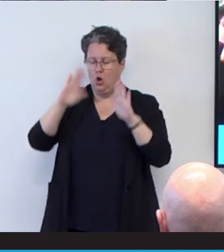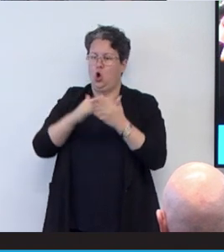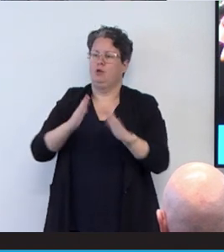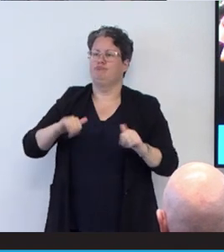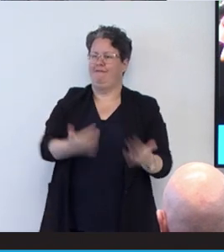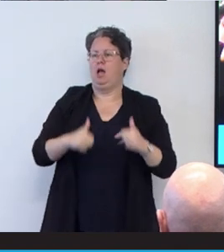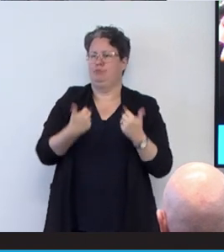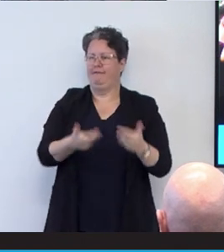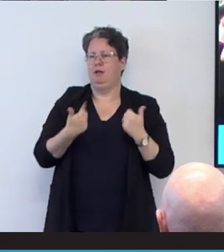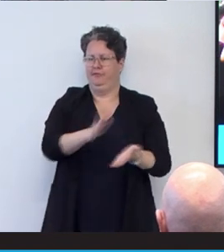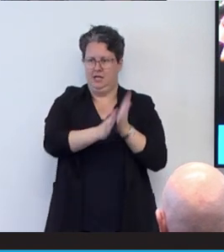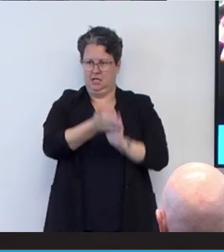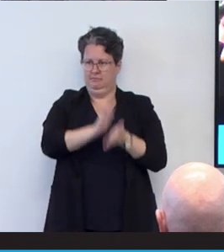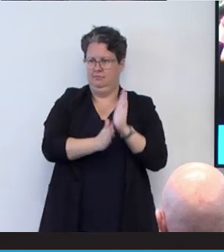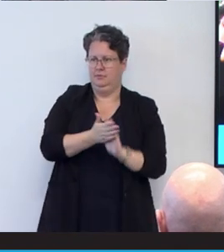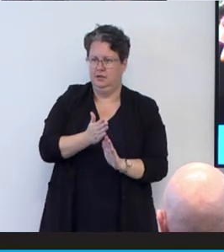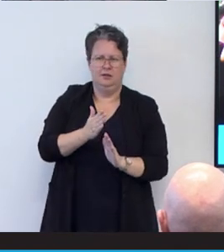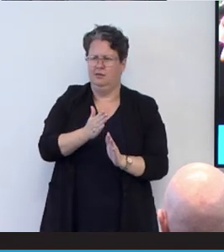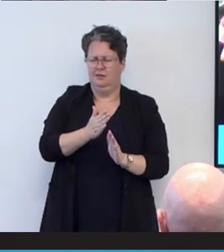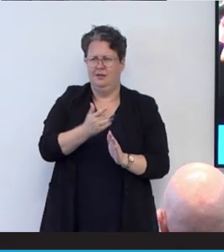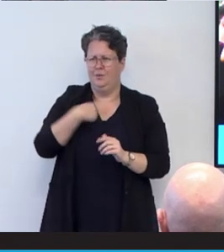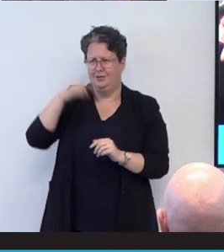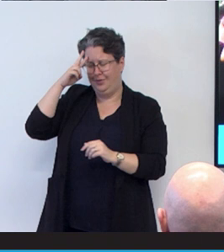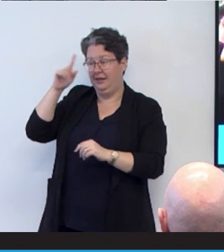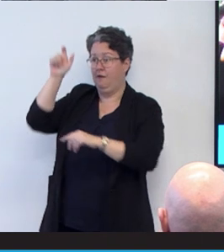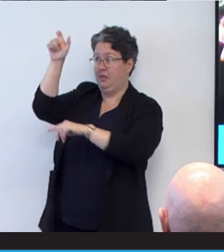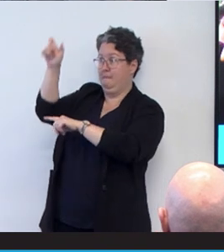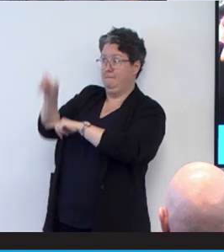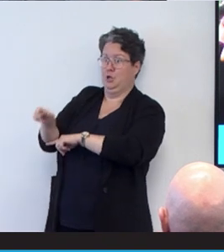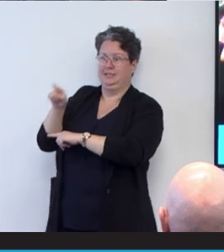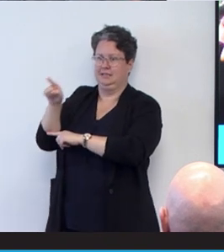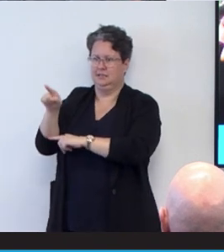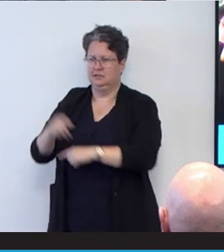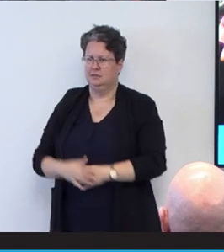but we need to start shifting that towards person centered systems is why are we actually